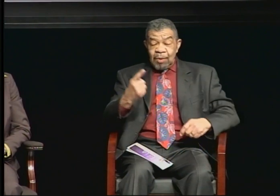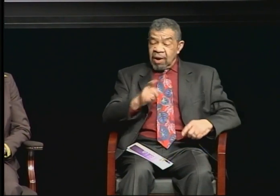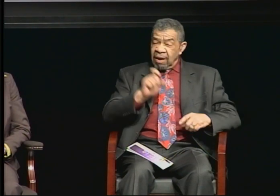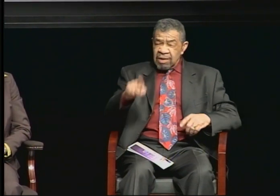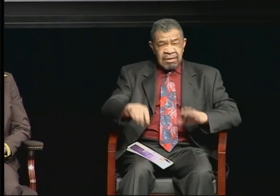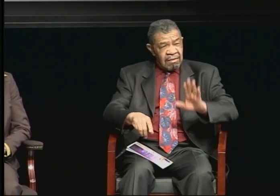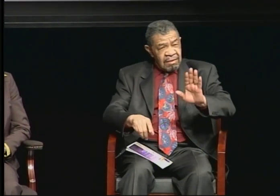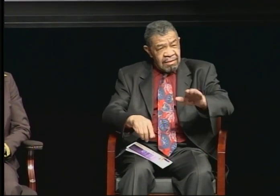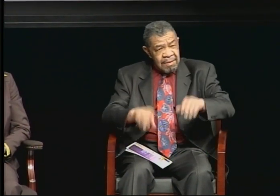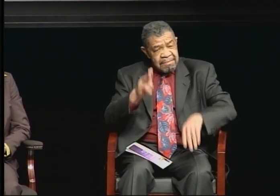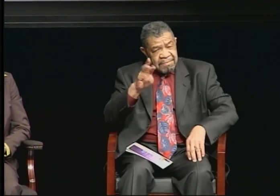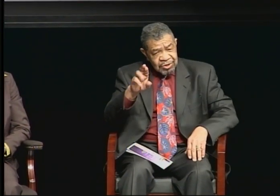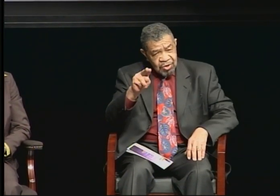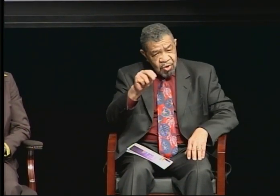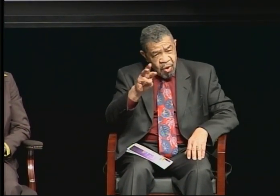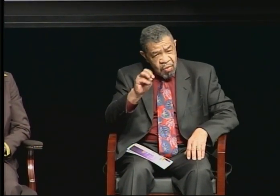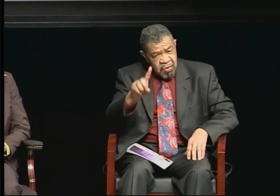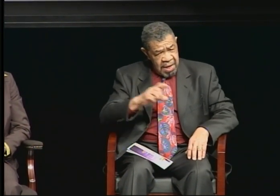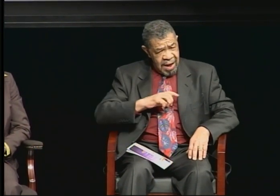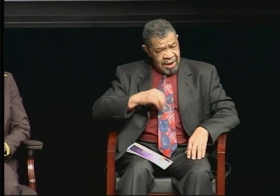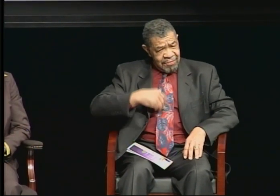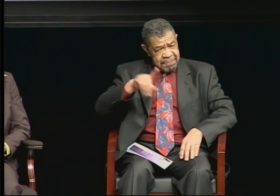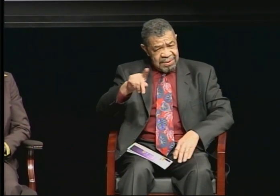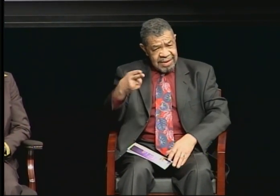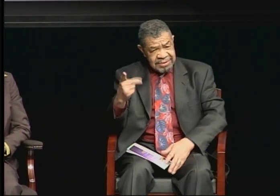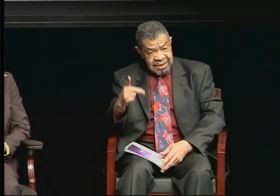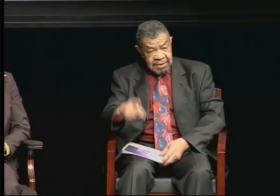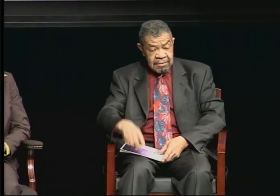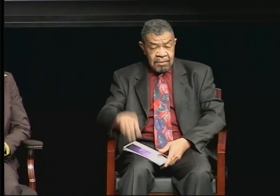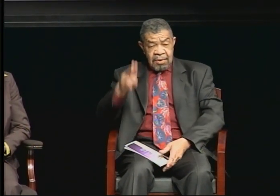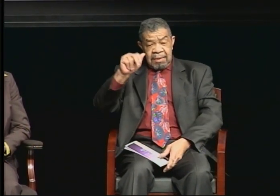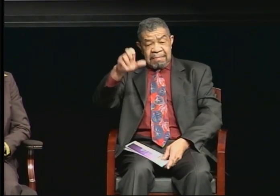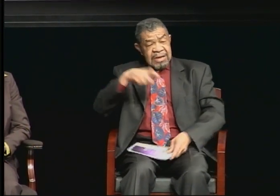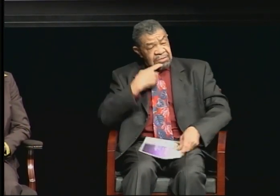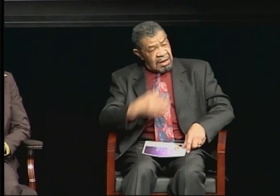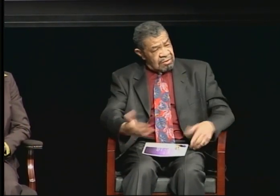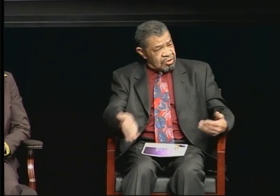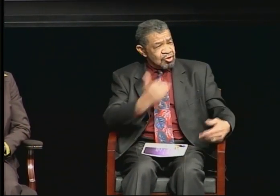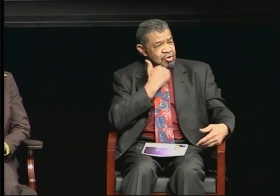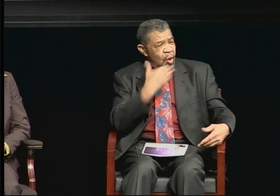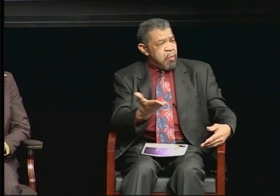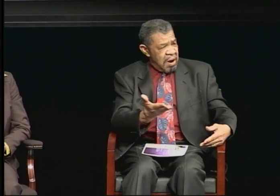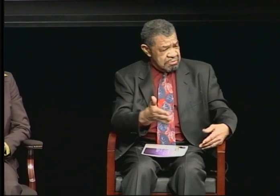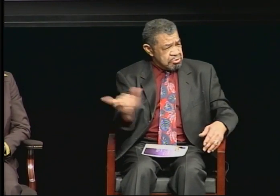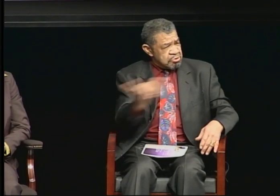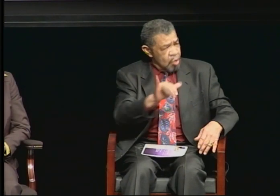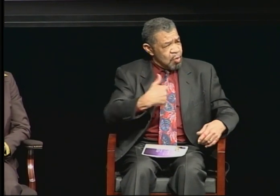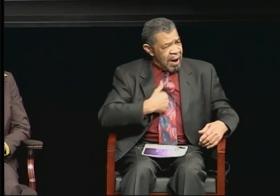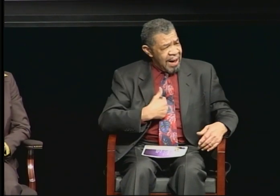and he said you know what? You do, and so do I. So it was really impressive